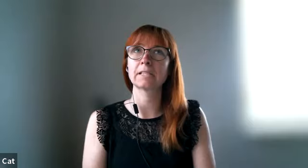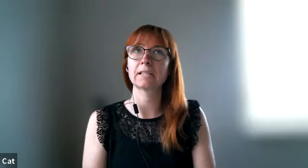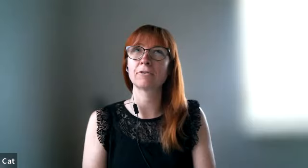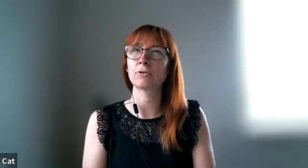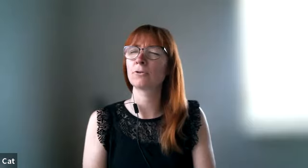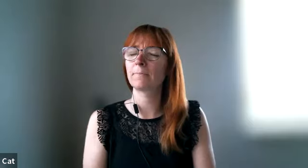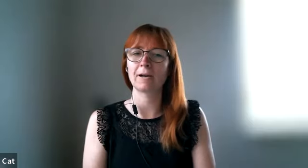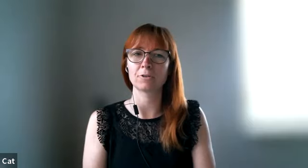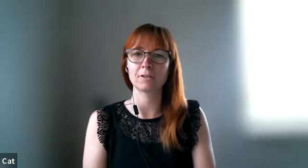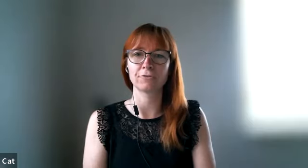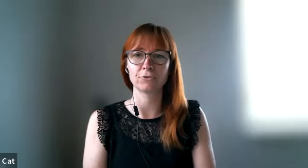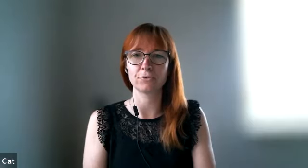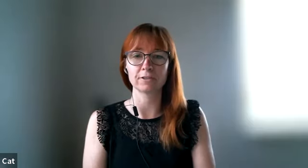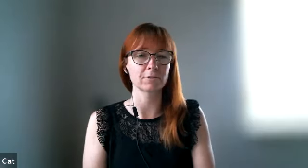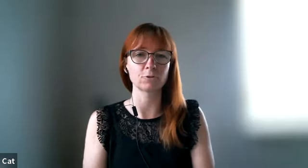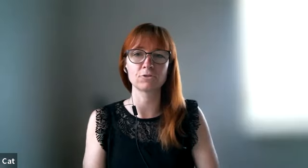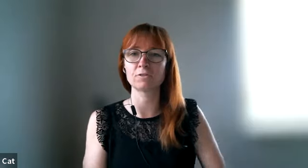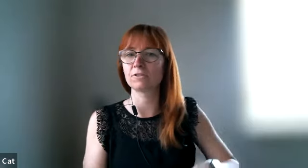i've heard about it a few years ago it just